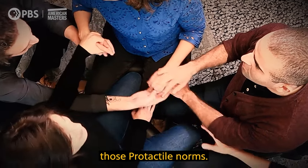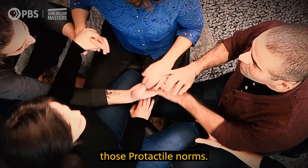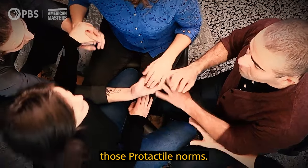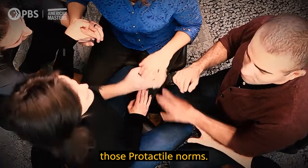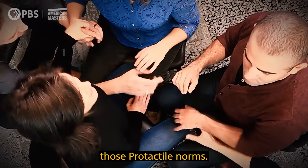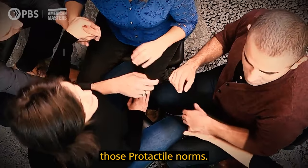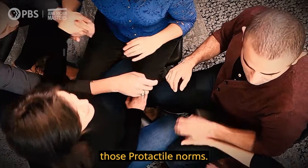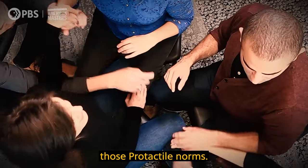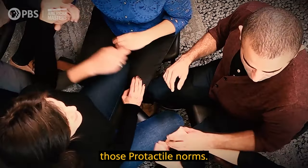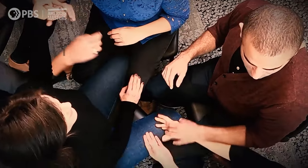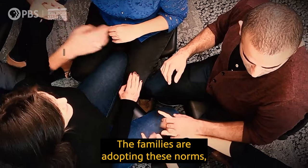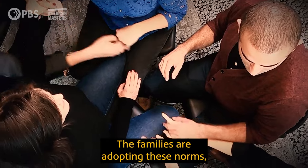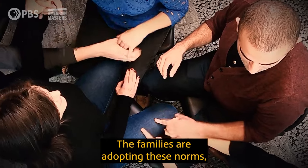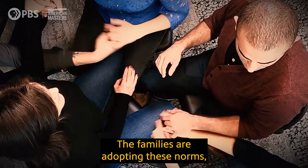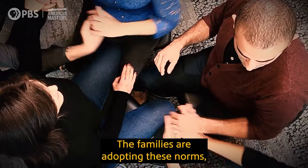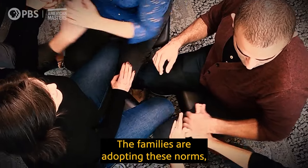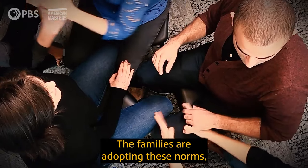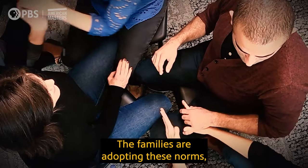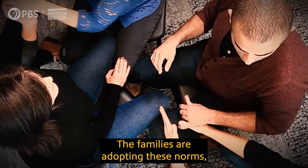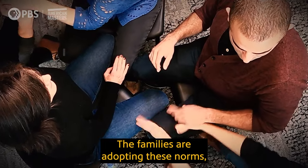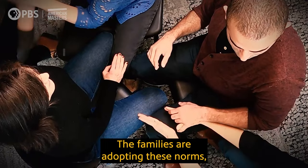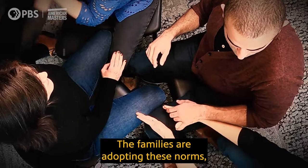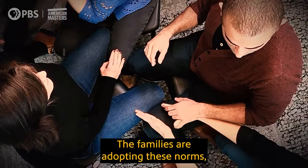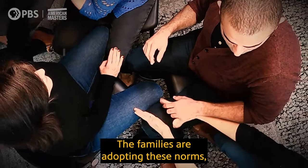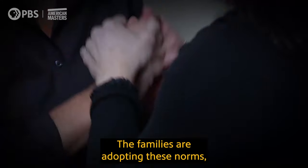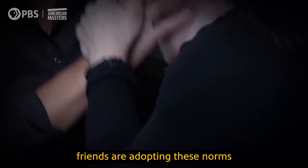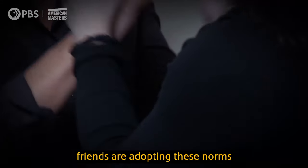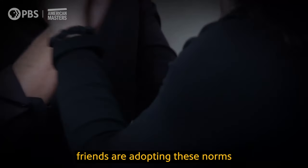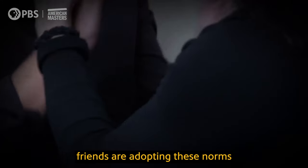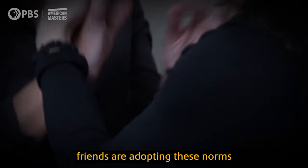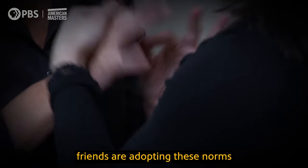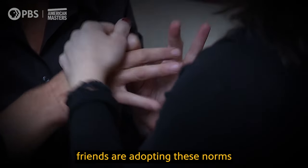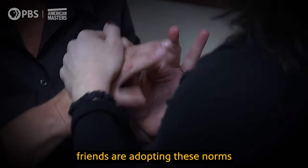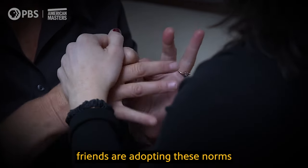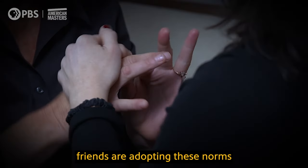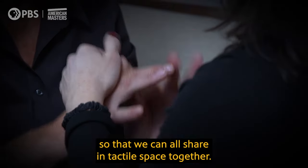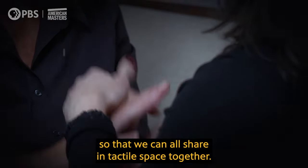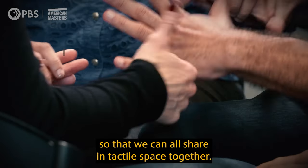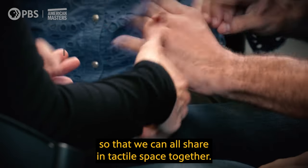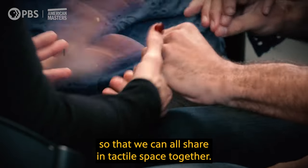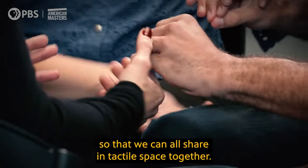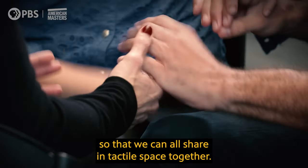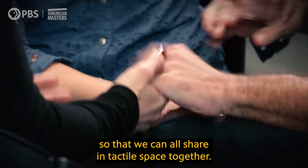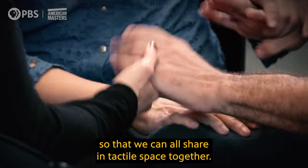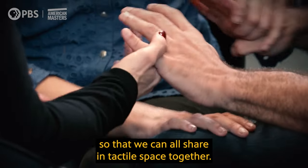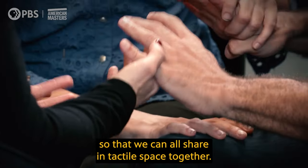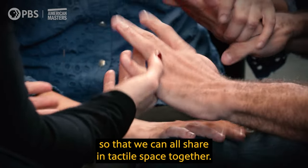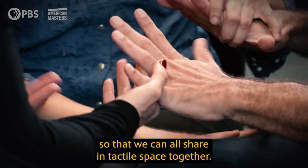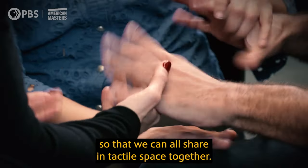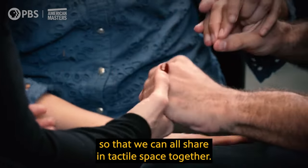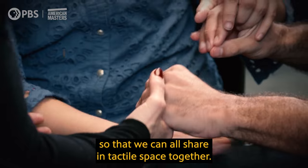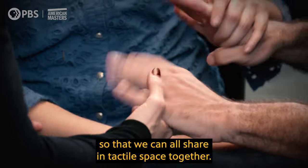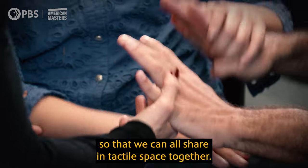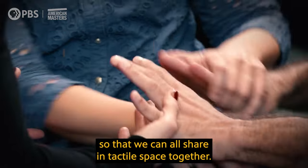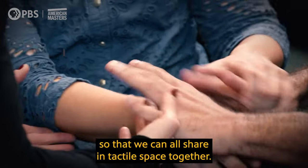those Protactile norms. The families are adopting these norms, friends are adopting these norms so that we can all share in tactile space together.